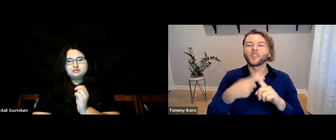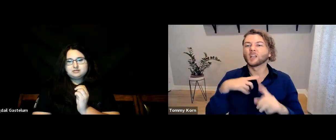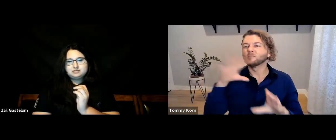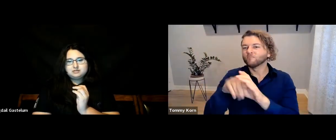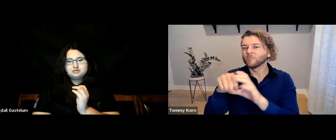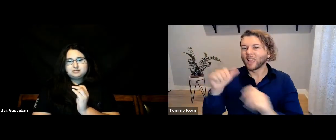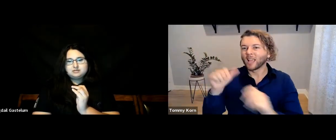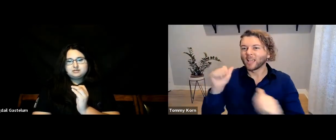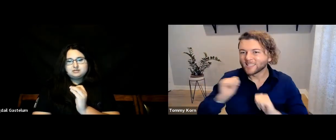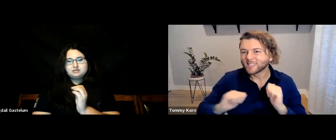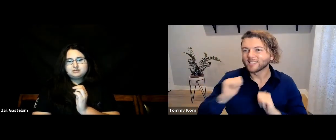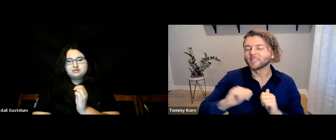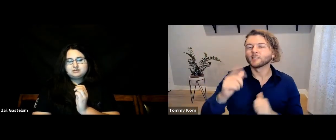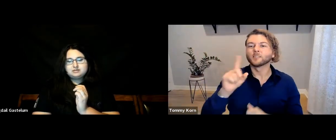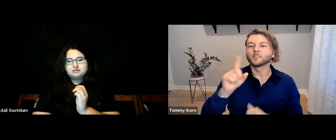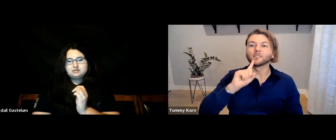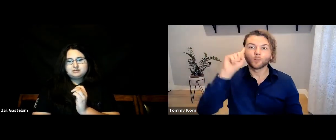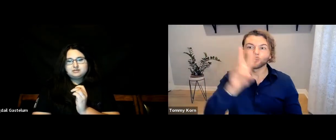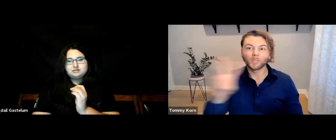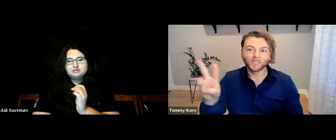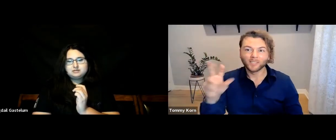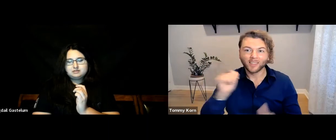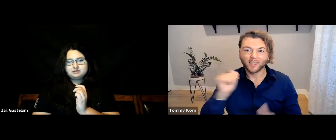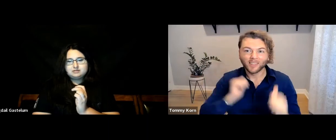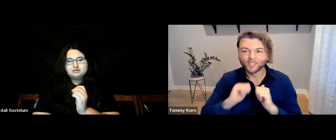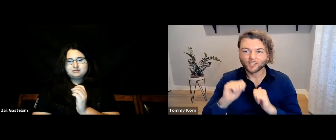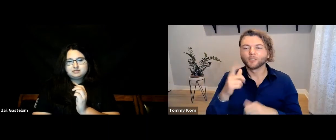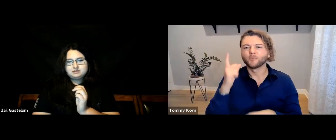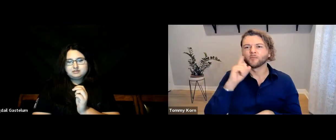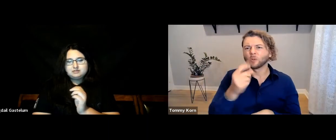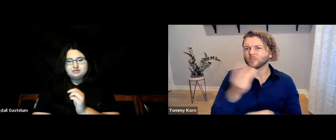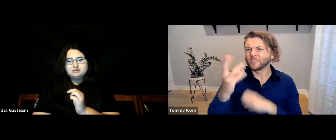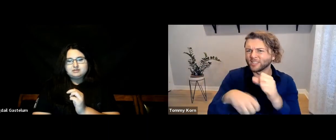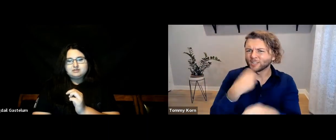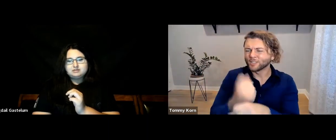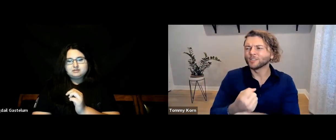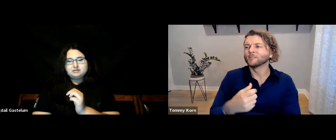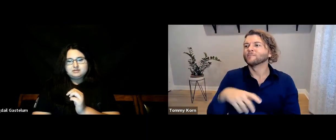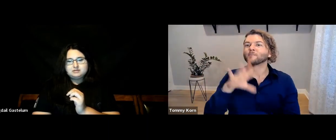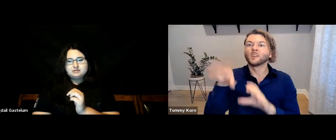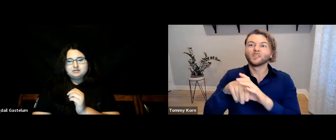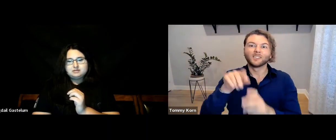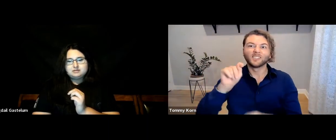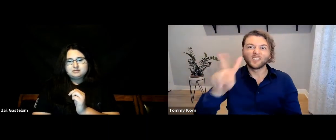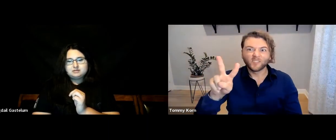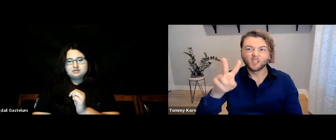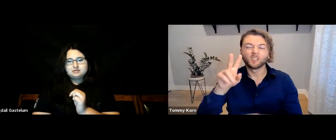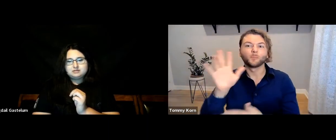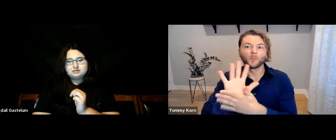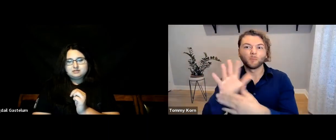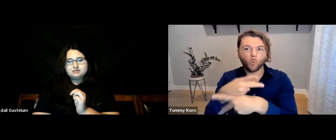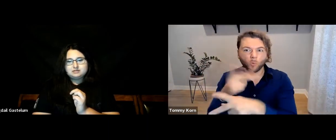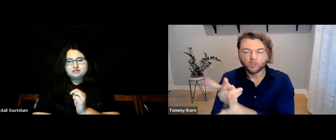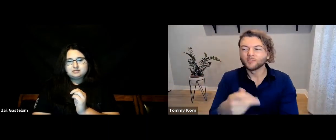And then I got involved in acting, like at Deaf West Theatre, for a few years. I also got involved in movie and TV show productions.